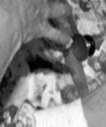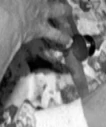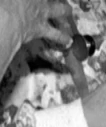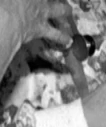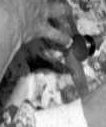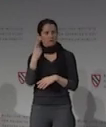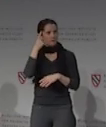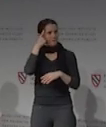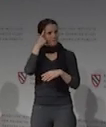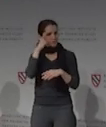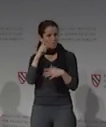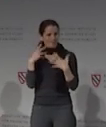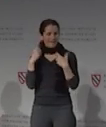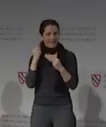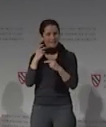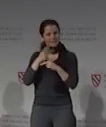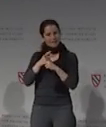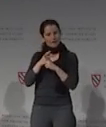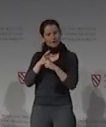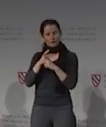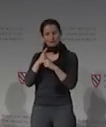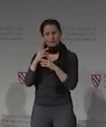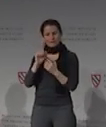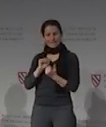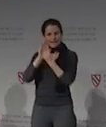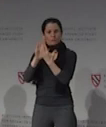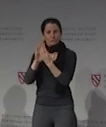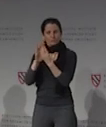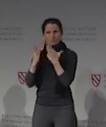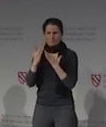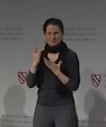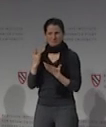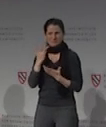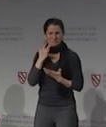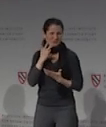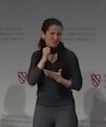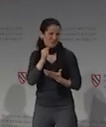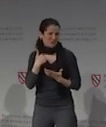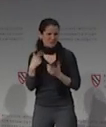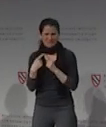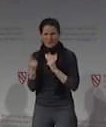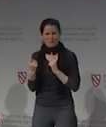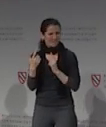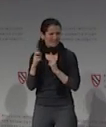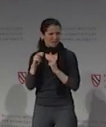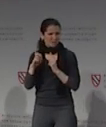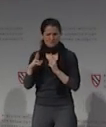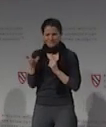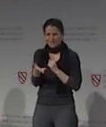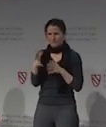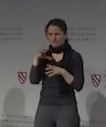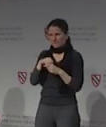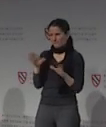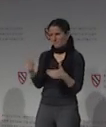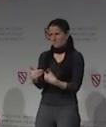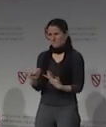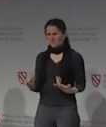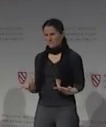can agree we'd rather not have someone of the opposite gender in. OK. And so here we are. All I have for you is questions.